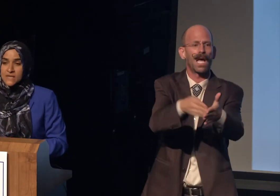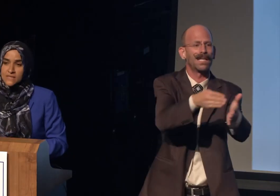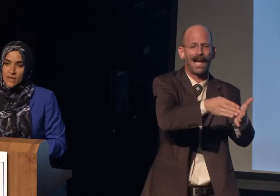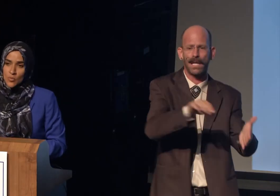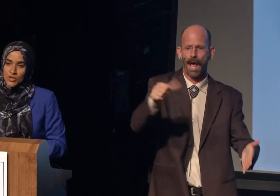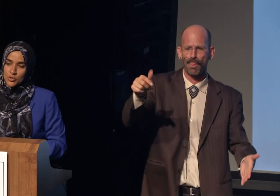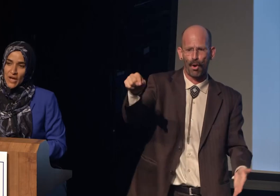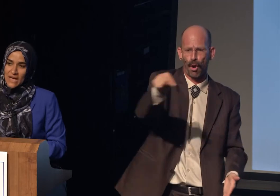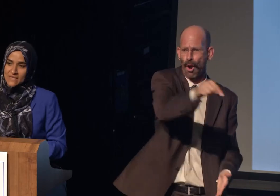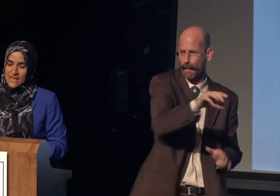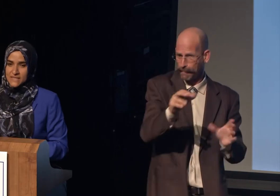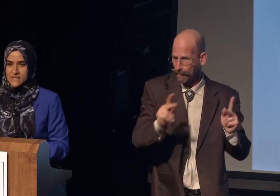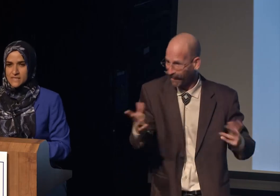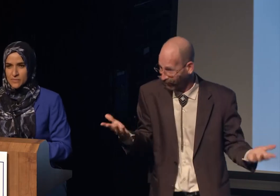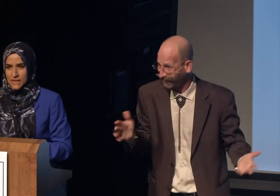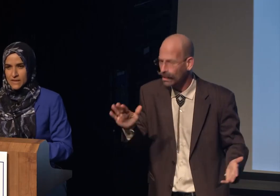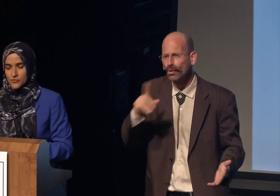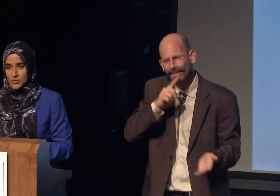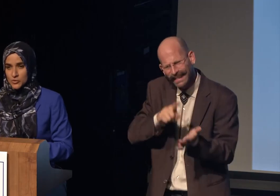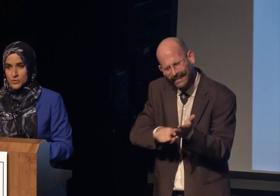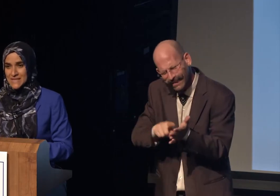Someone who has anti-Semitic views